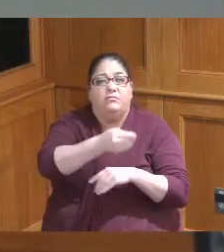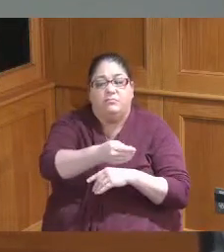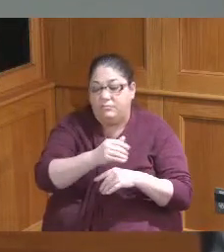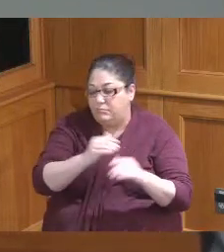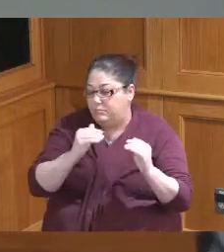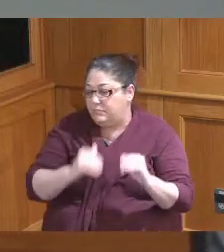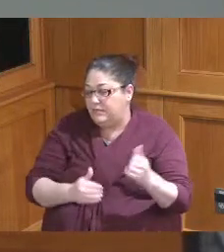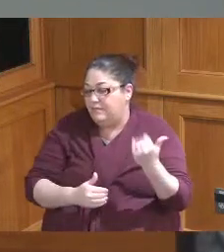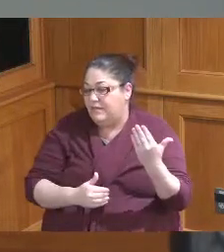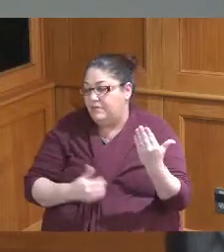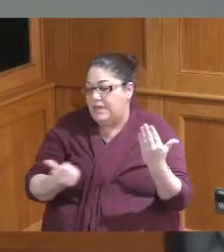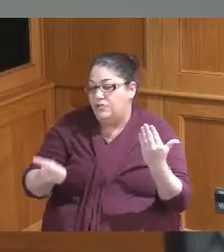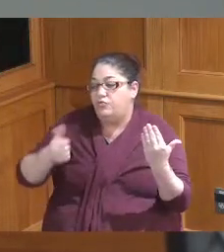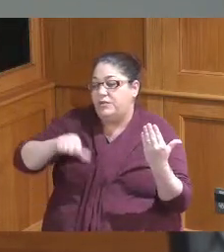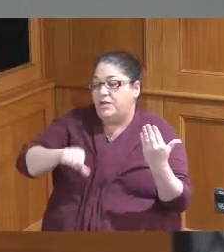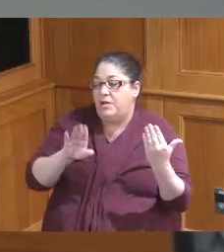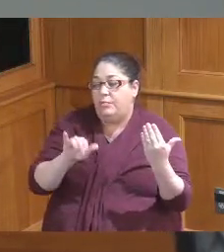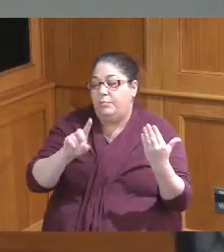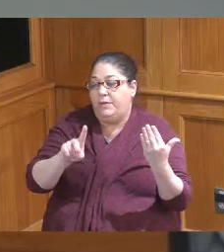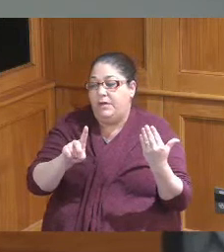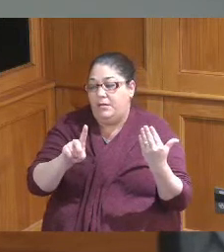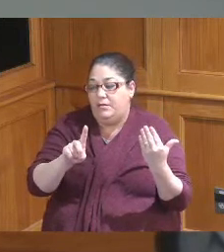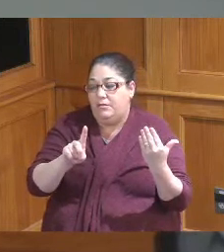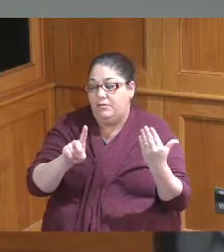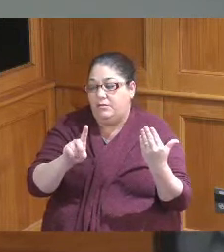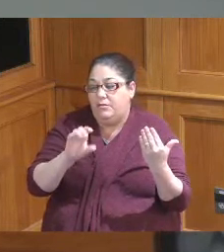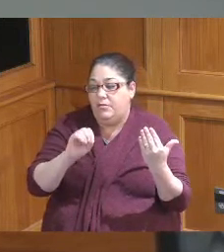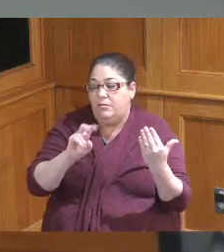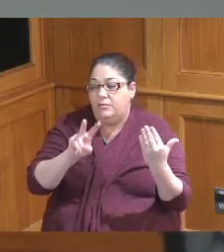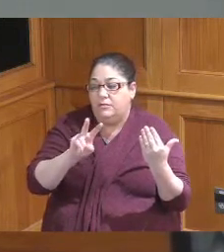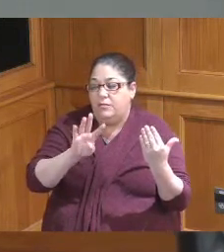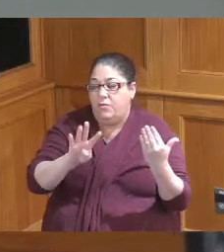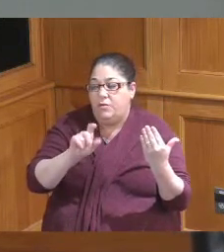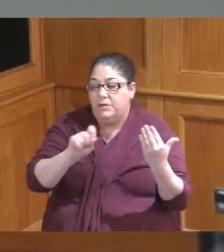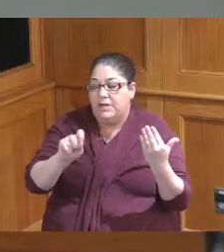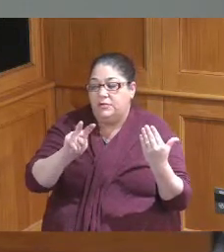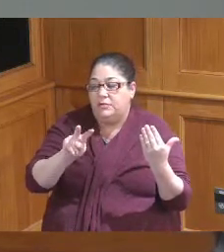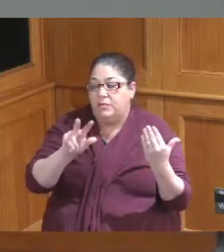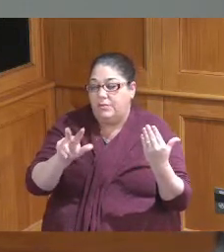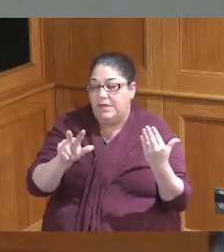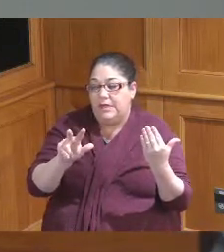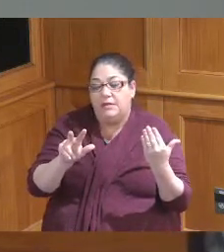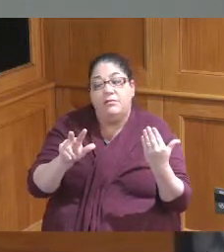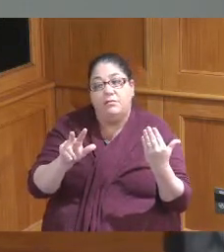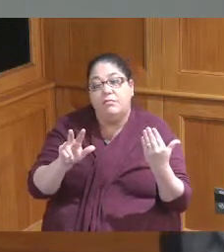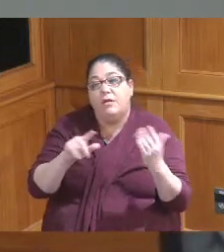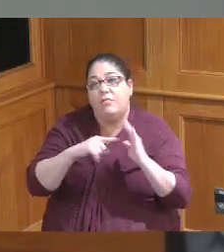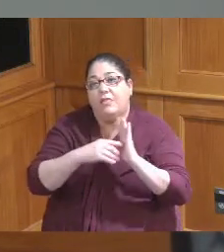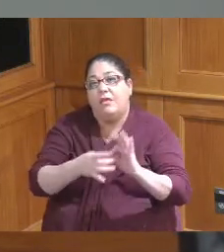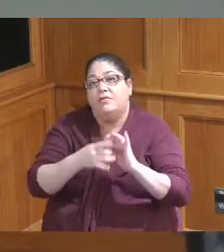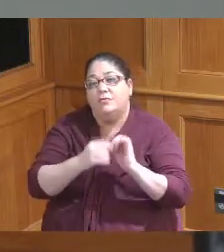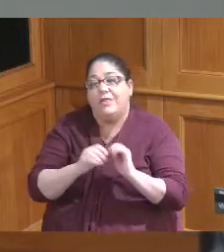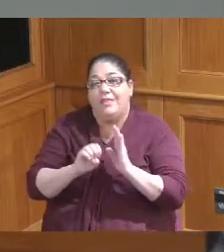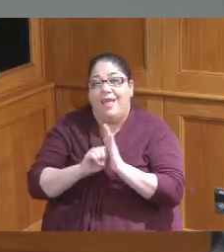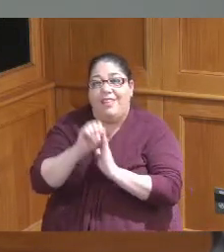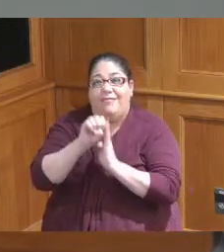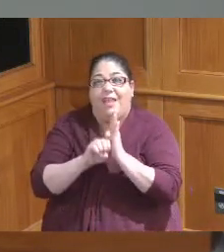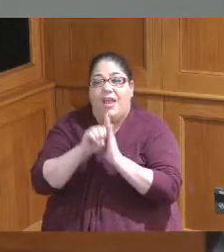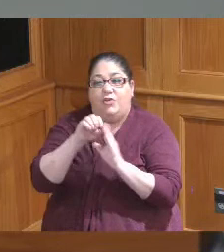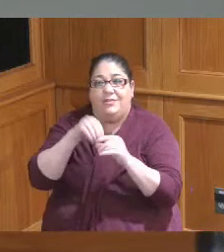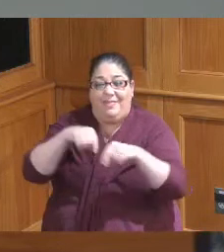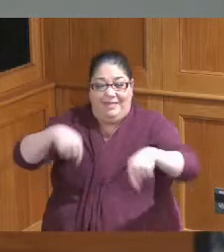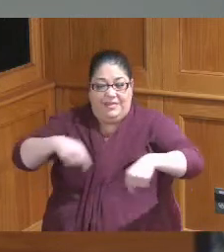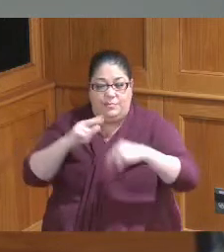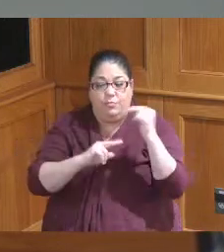rejection of a bid of bid 024-2-3 this relates to elevators in this building the Todd Portune